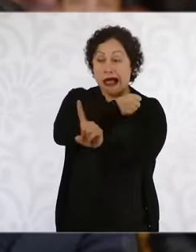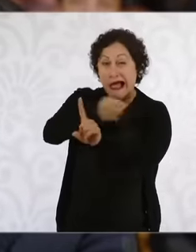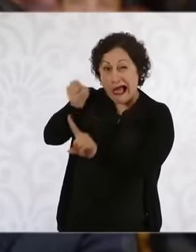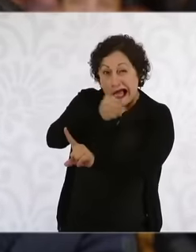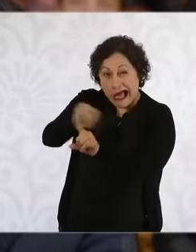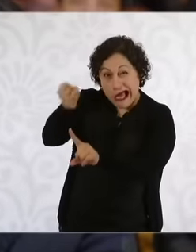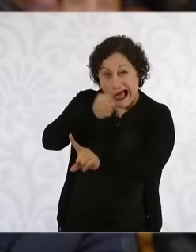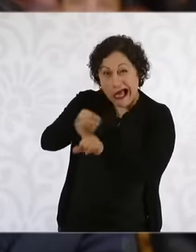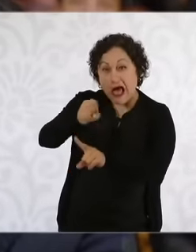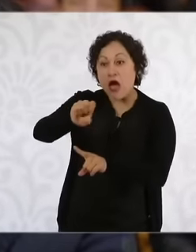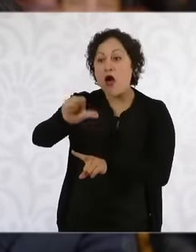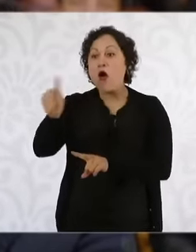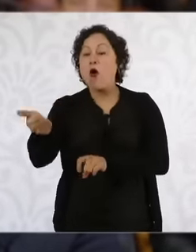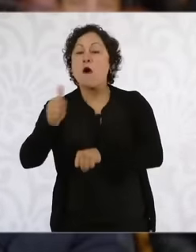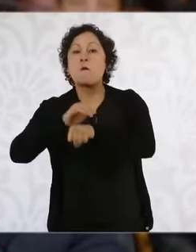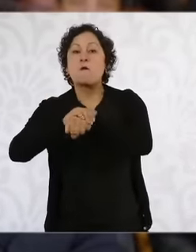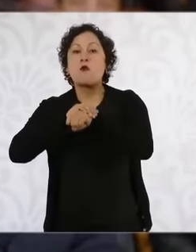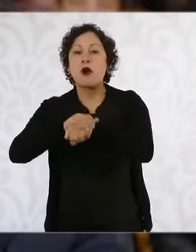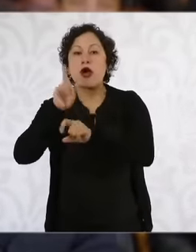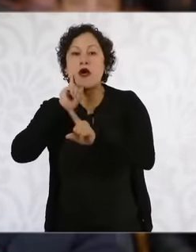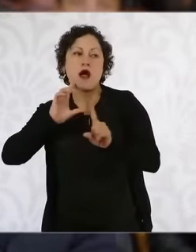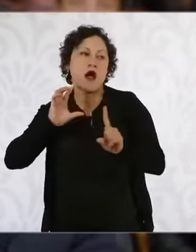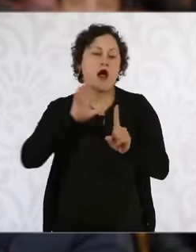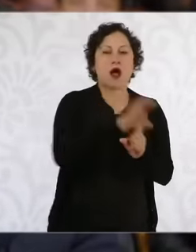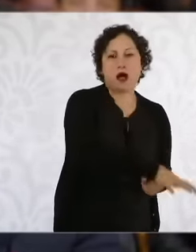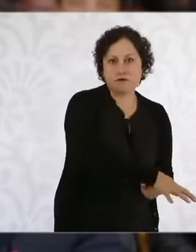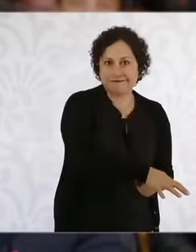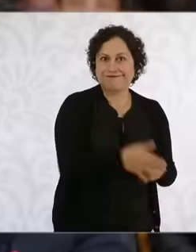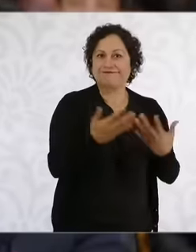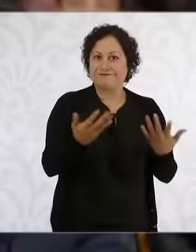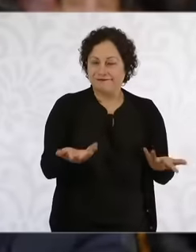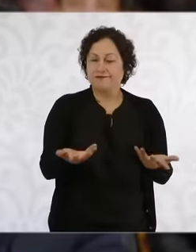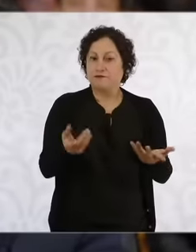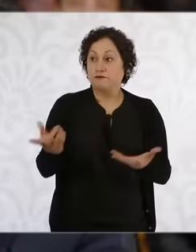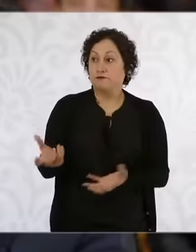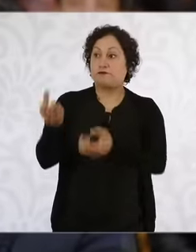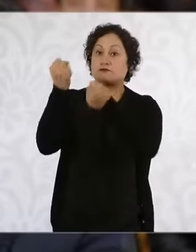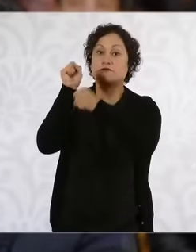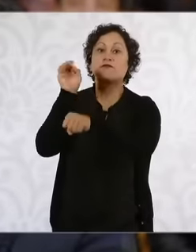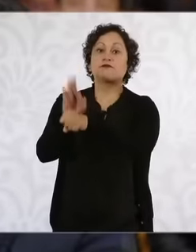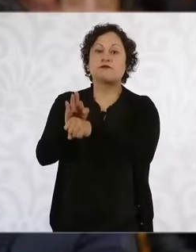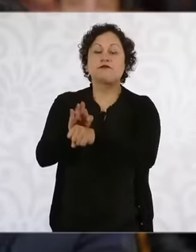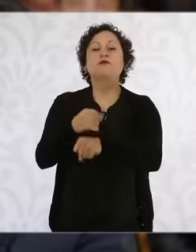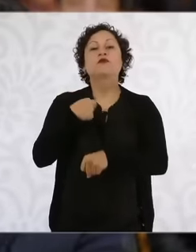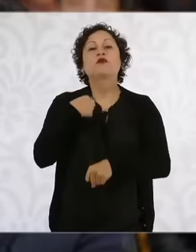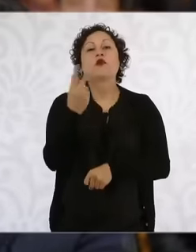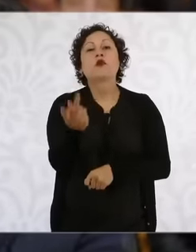subjects the young man to What I'm going with is that I want to ask you if your government already has a